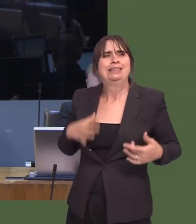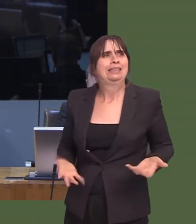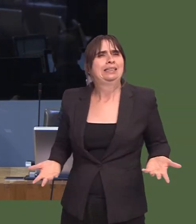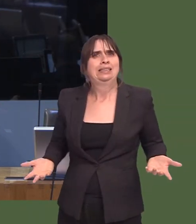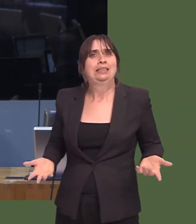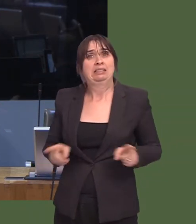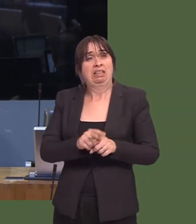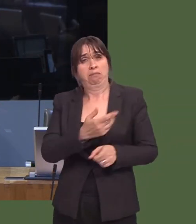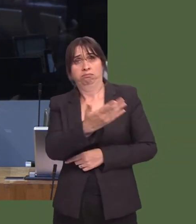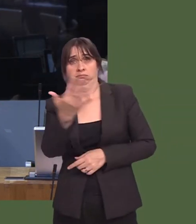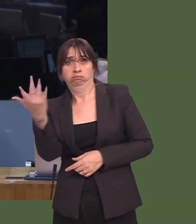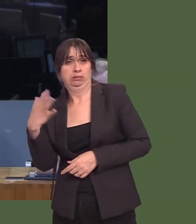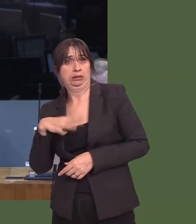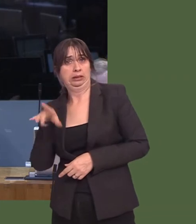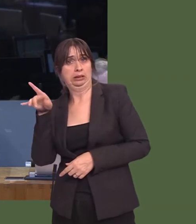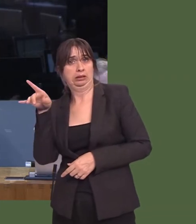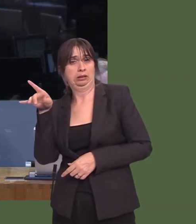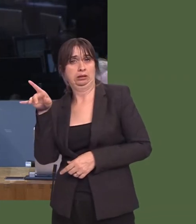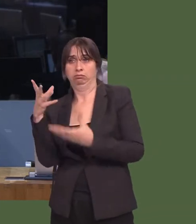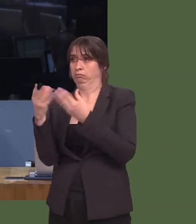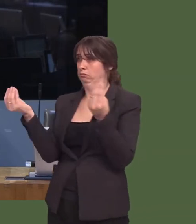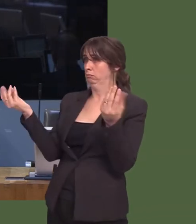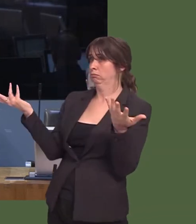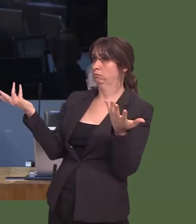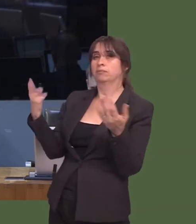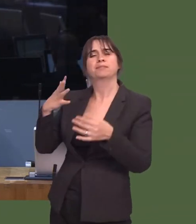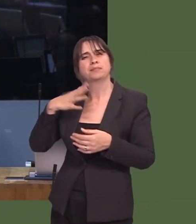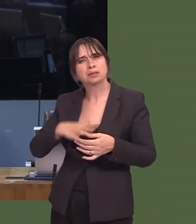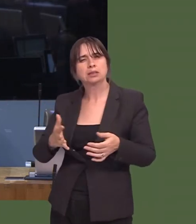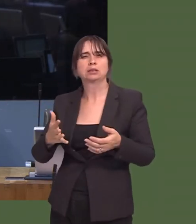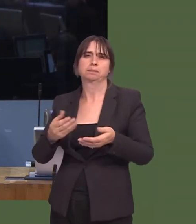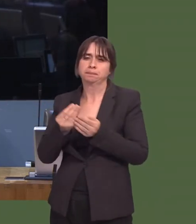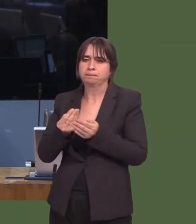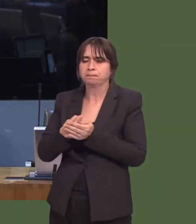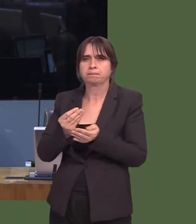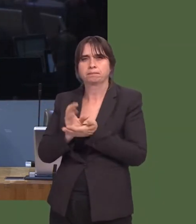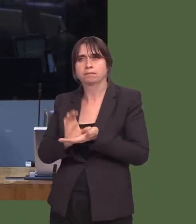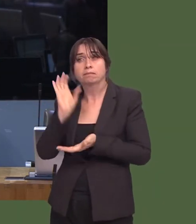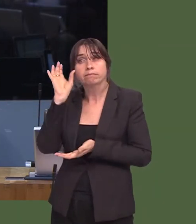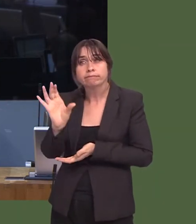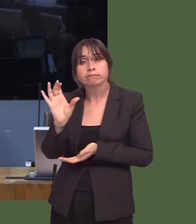llawer mwy i fuddsoddi mewn addysg iechyd meddwl ar gyfer pobl ifanc er mwyn gwneud